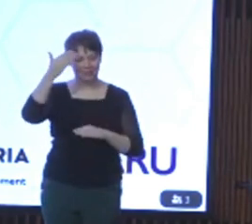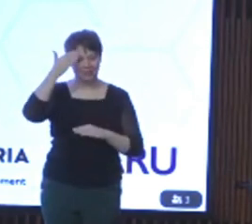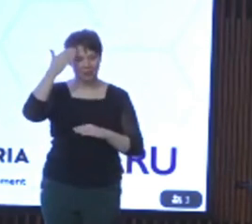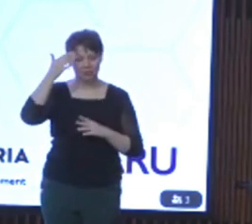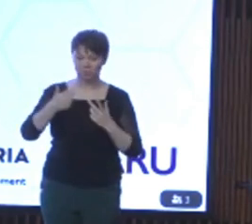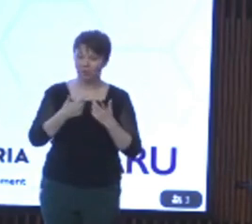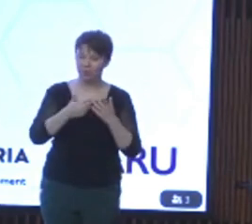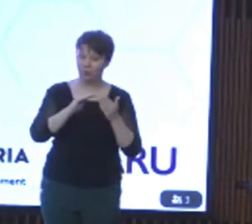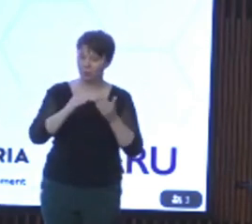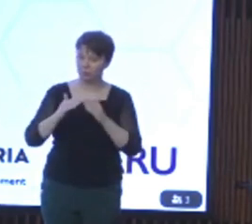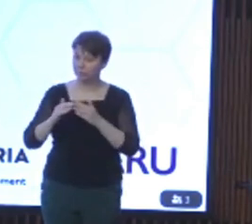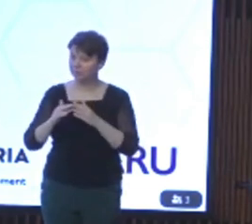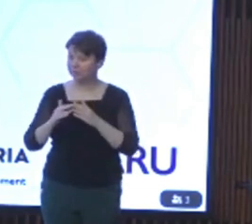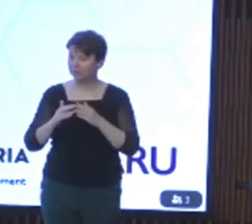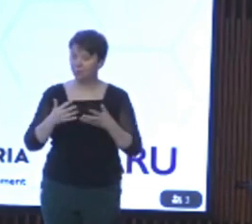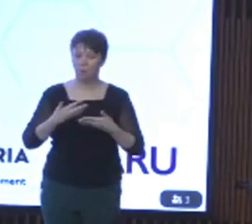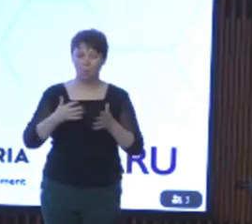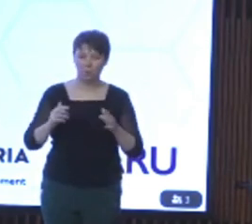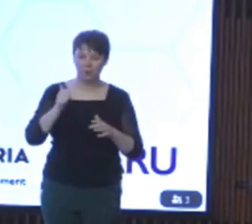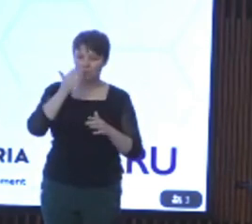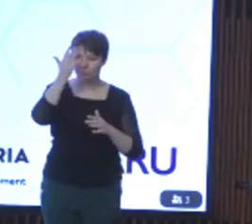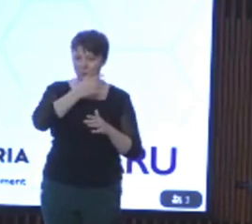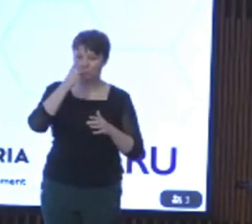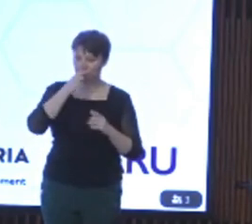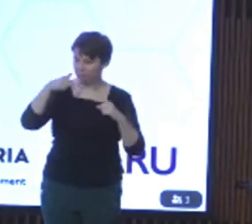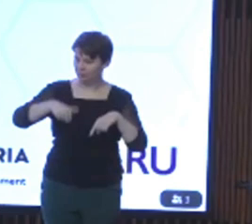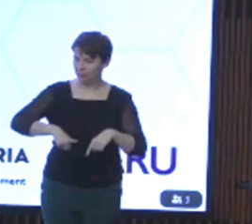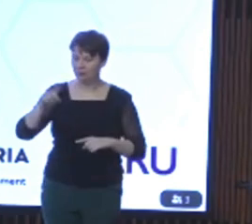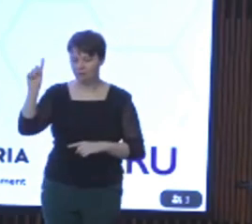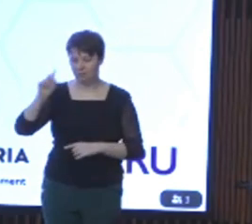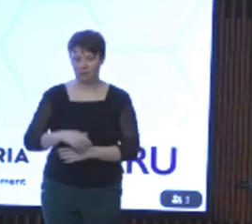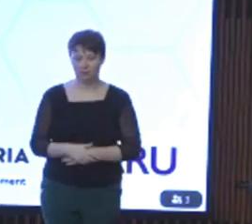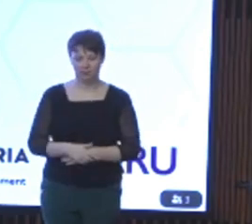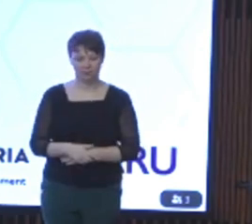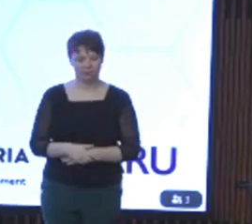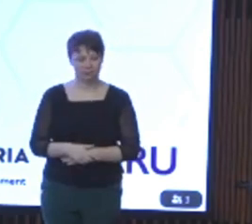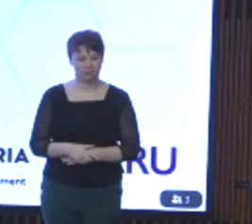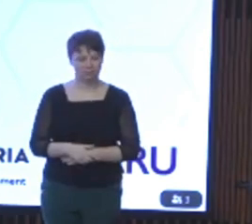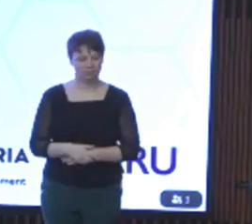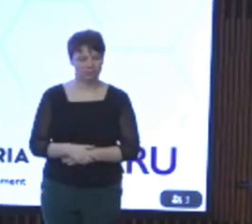communities and all Aboriginal people who may be joining with us here today. Can I also unscripted